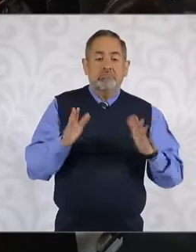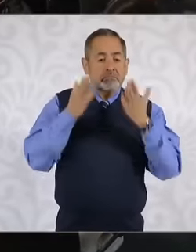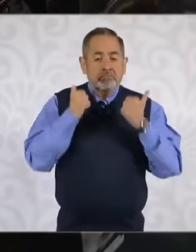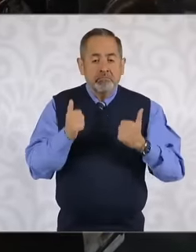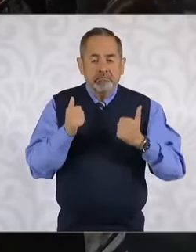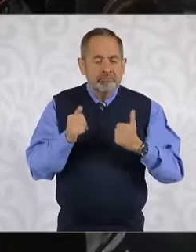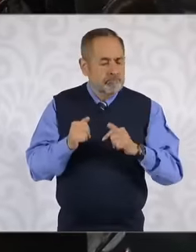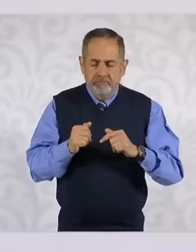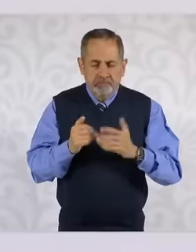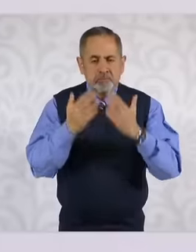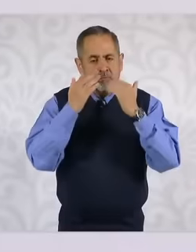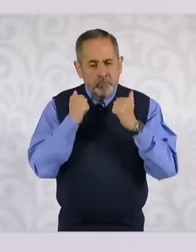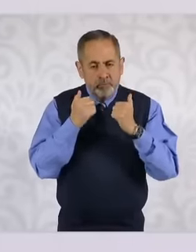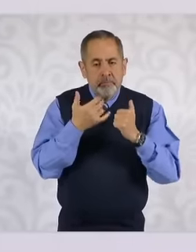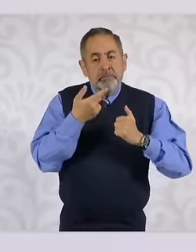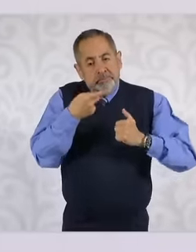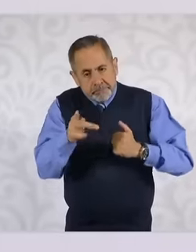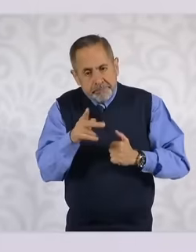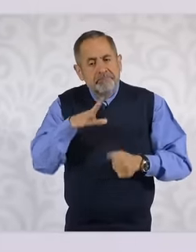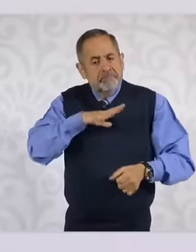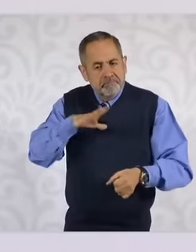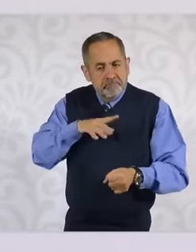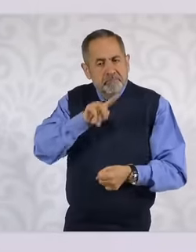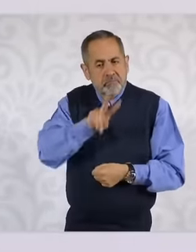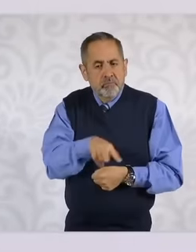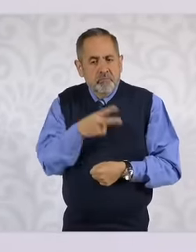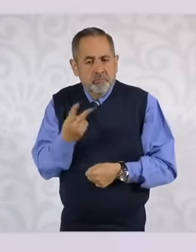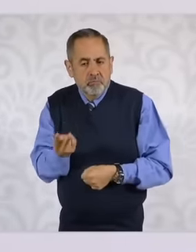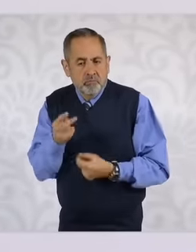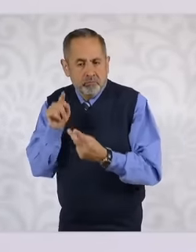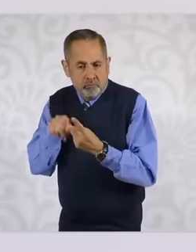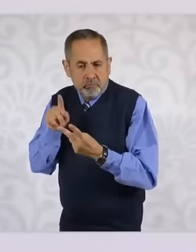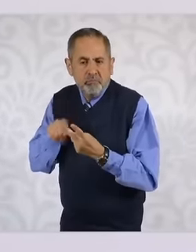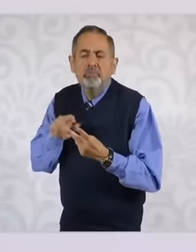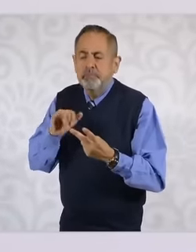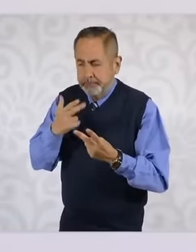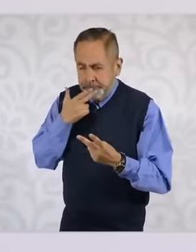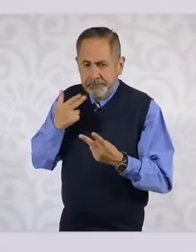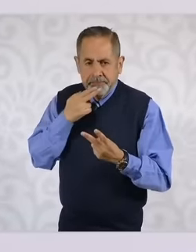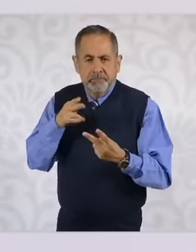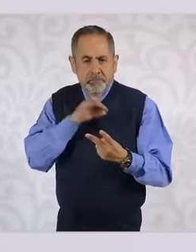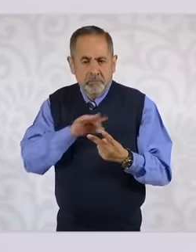in any private pharmacy if there is not one that is a substitute, that can only be said by a doctor